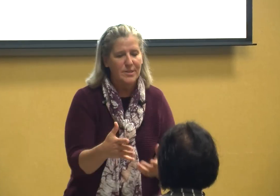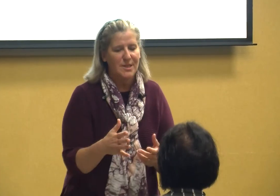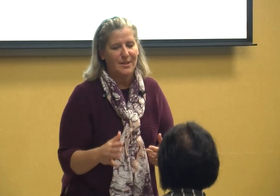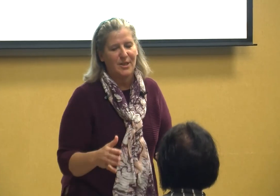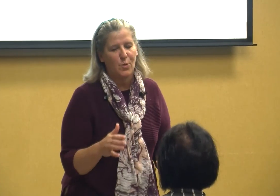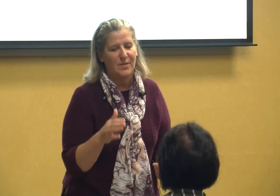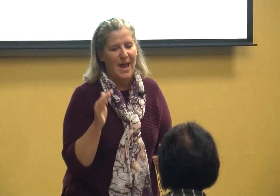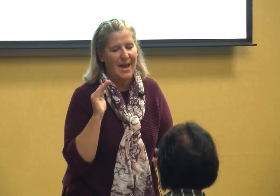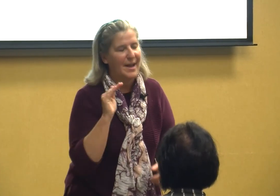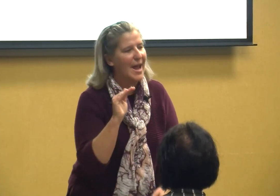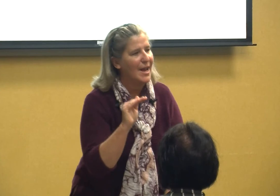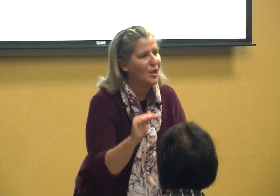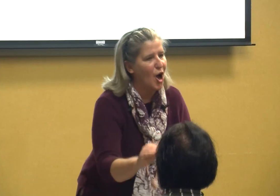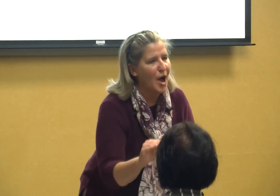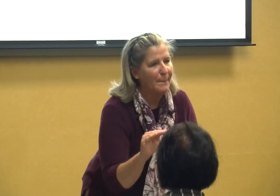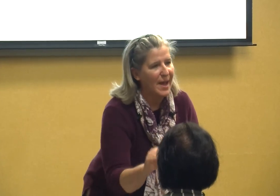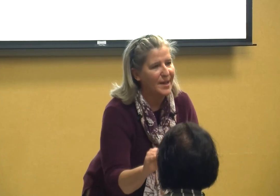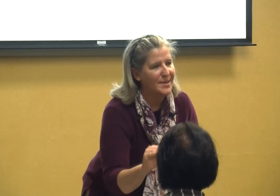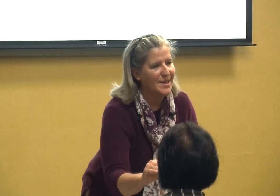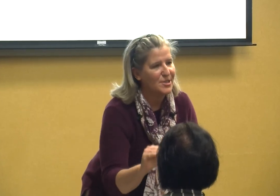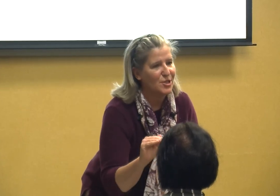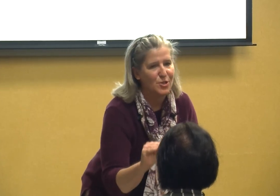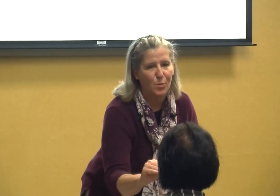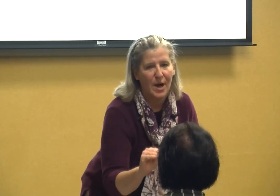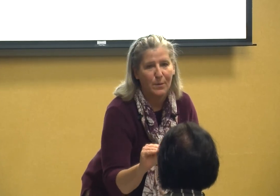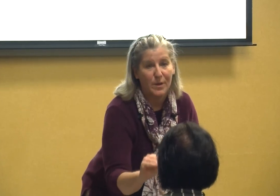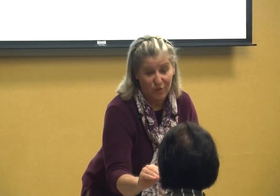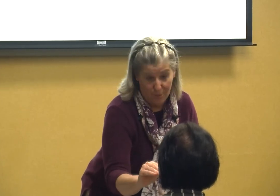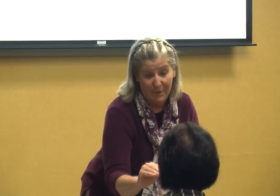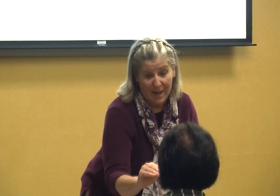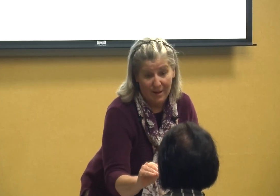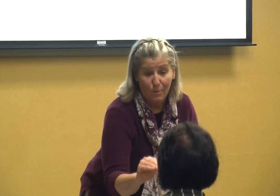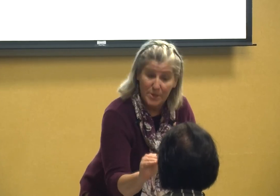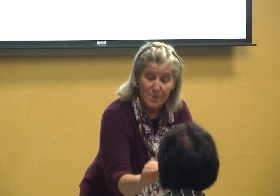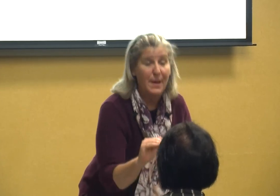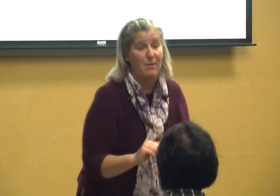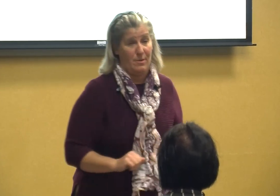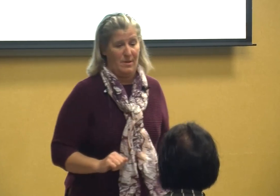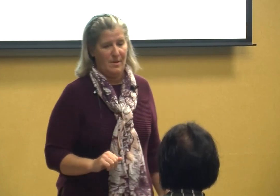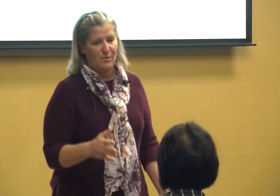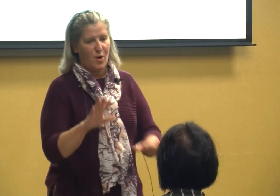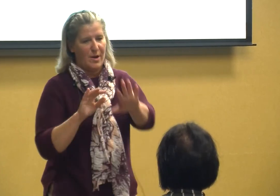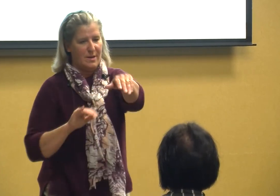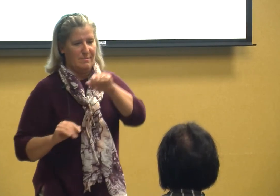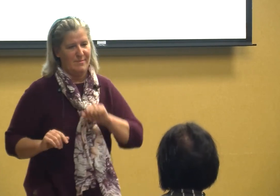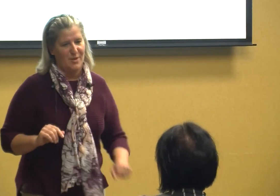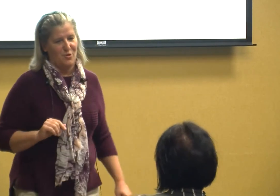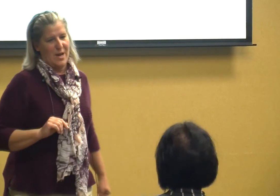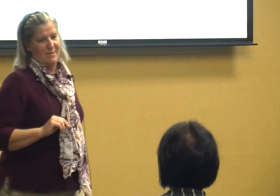doing that and not paying attention to what we should be which is bad sorry to touch your head